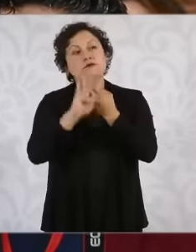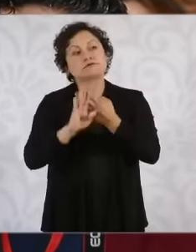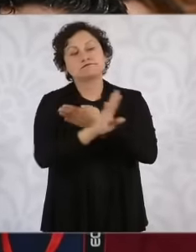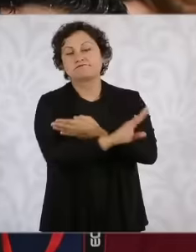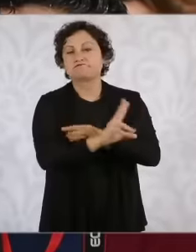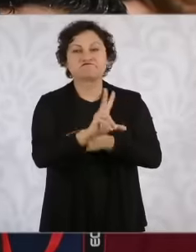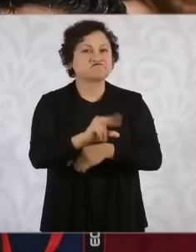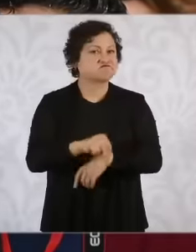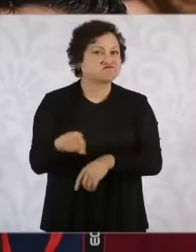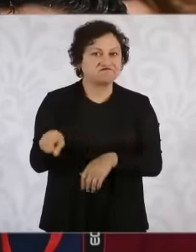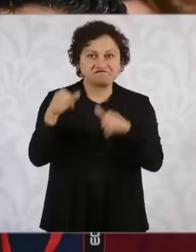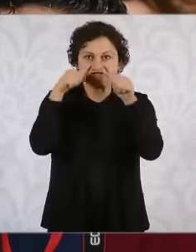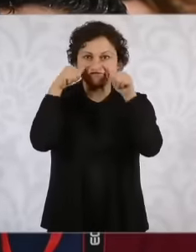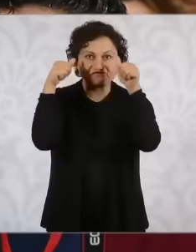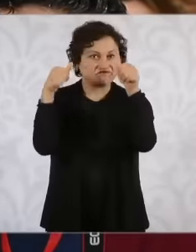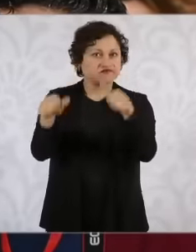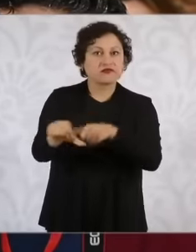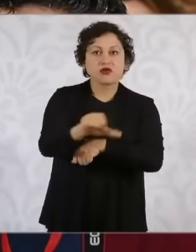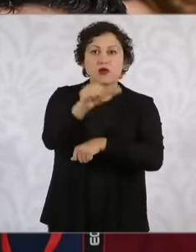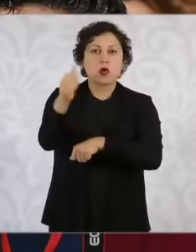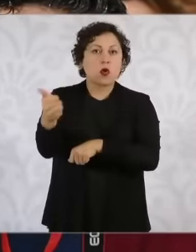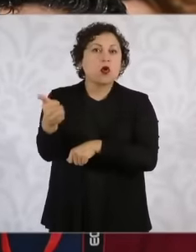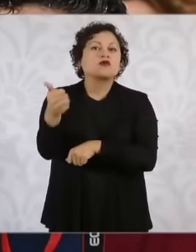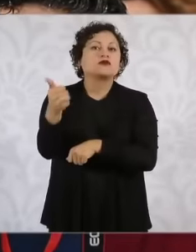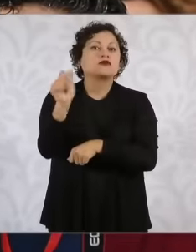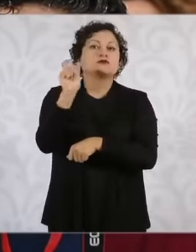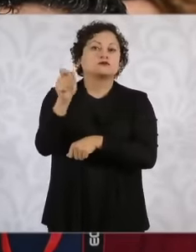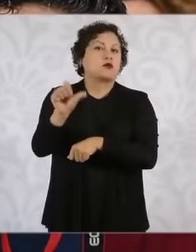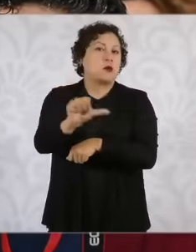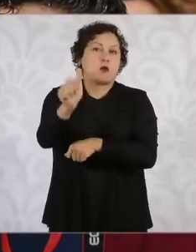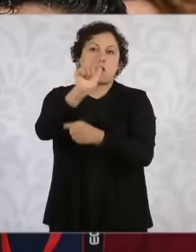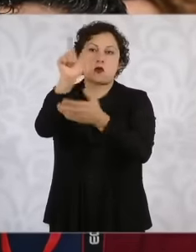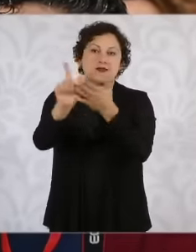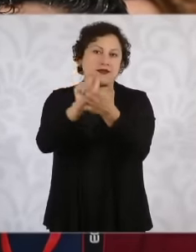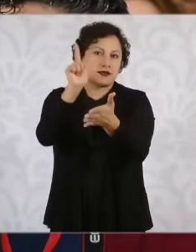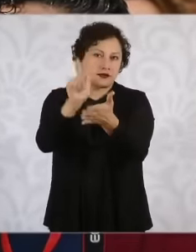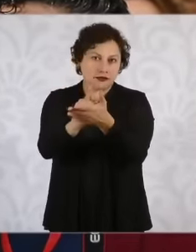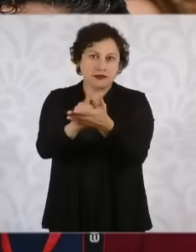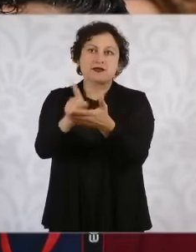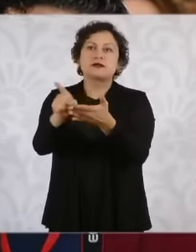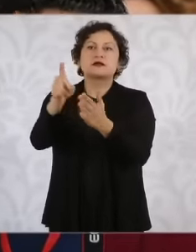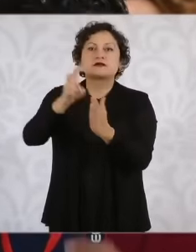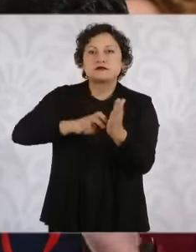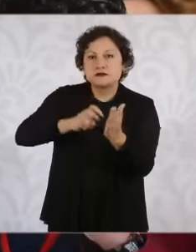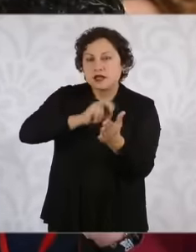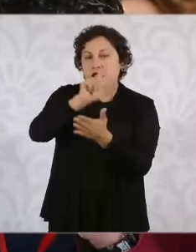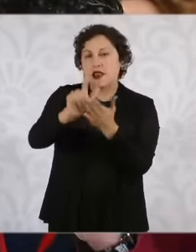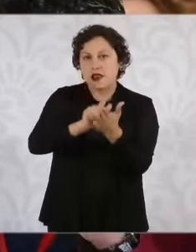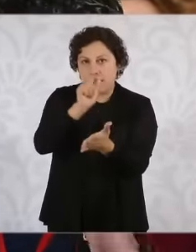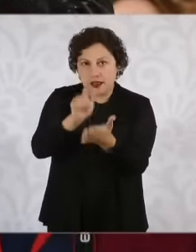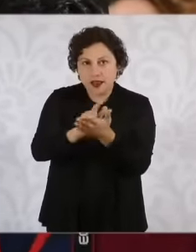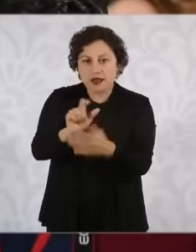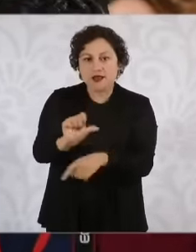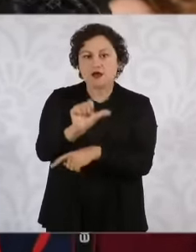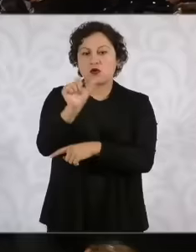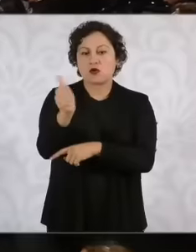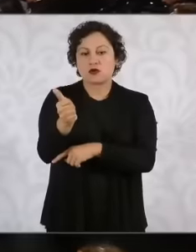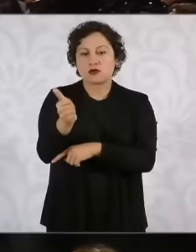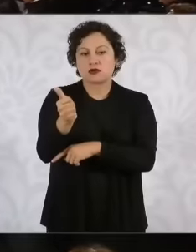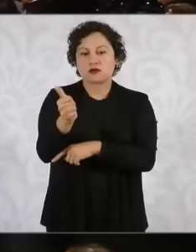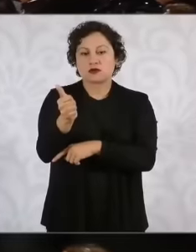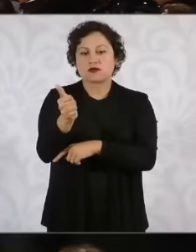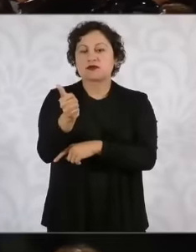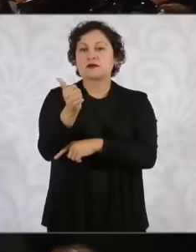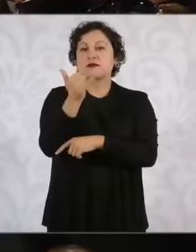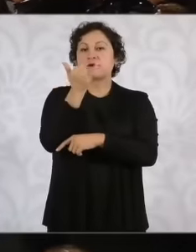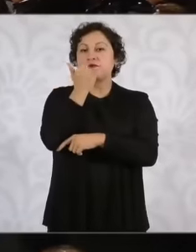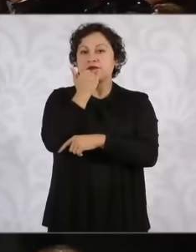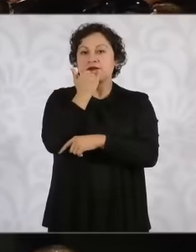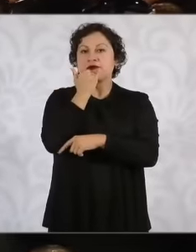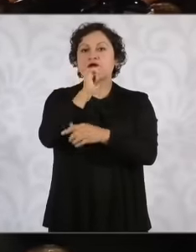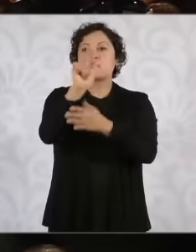to making other laws to reforming the laws that forgive him to reforming the Organic Law of